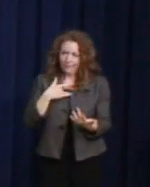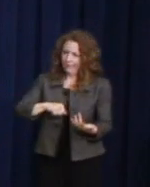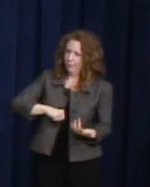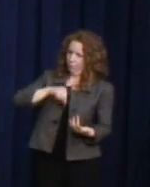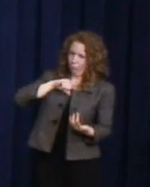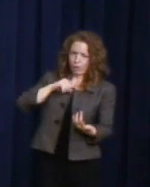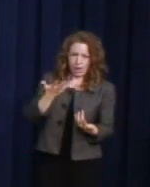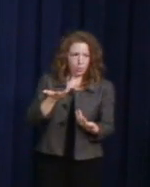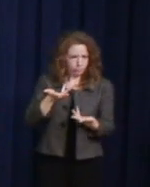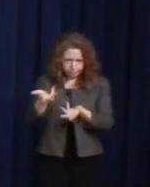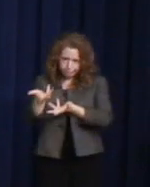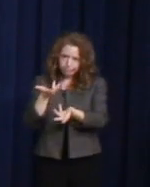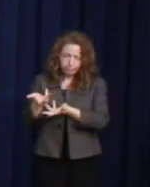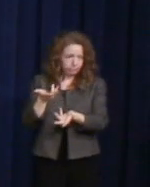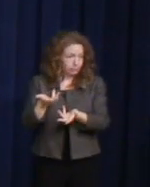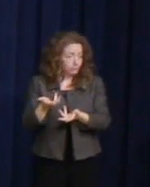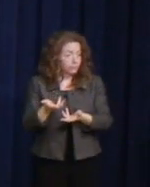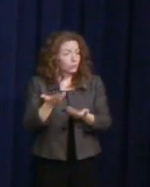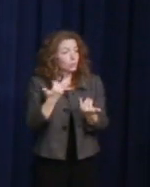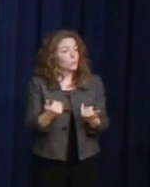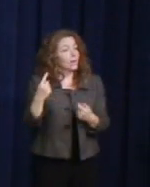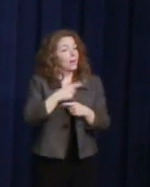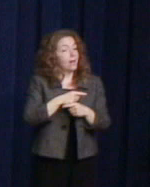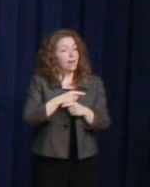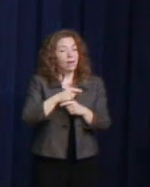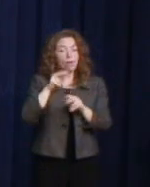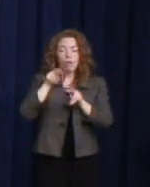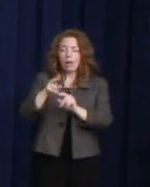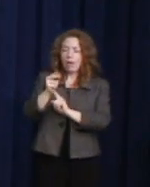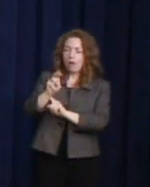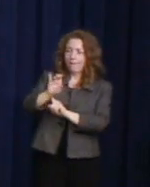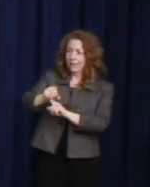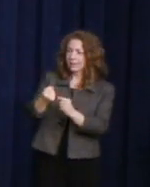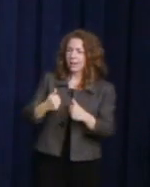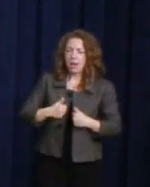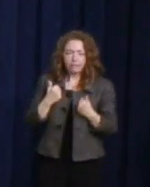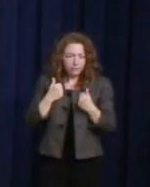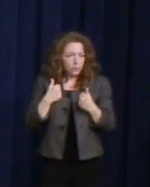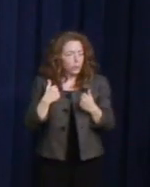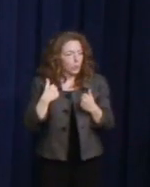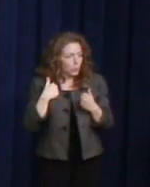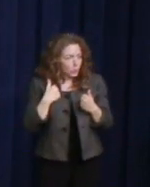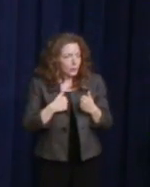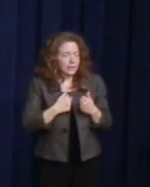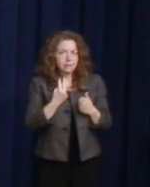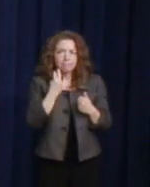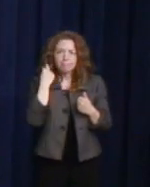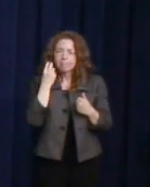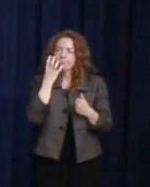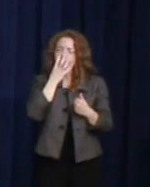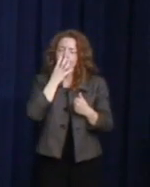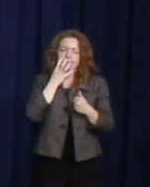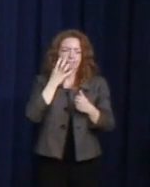And we celebrate Harvey today. His courage and accomplishment in the face of really, some mean spirited things.